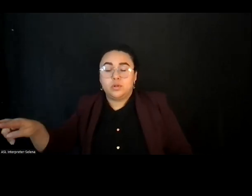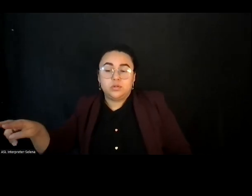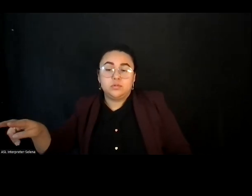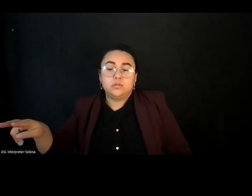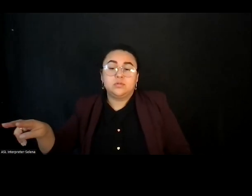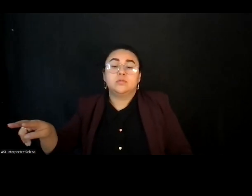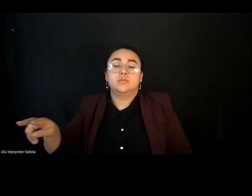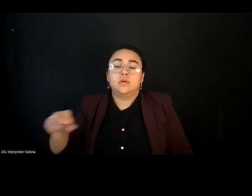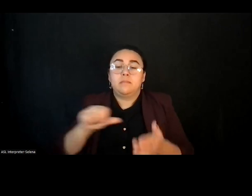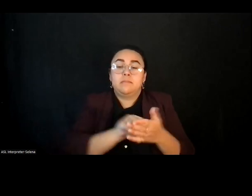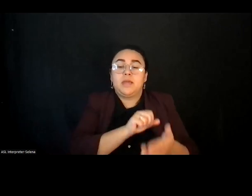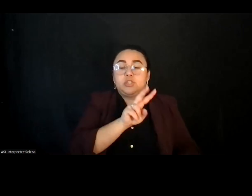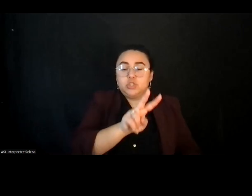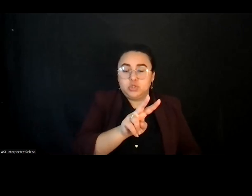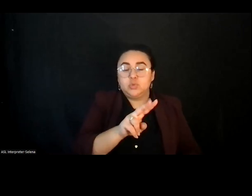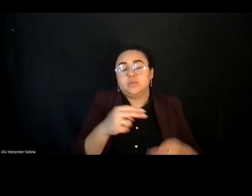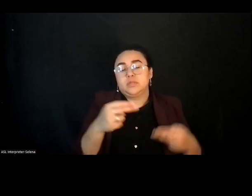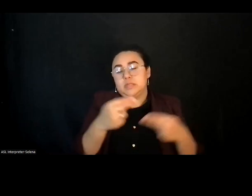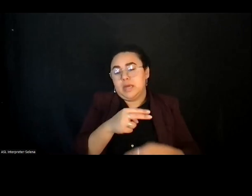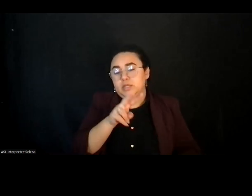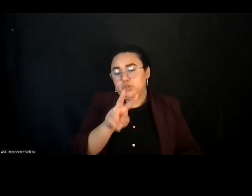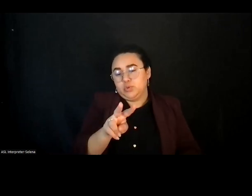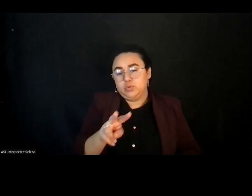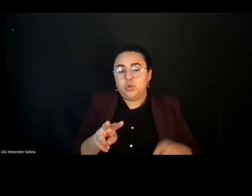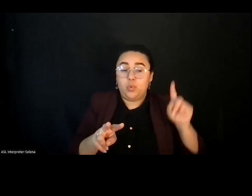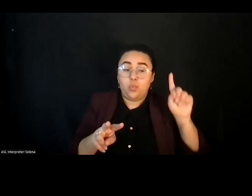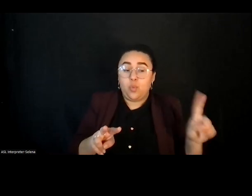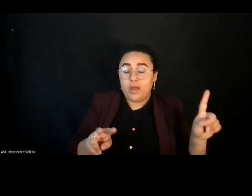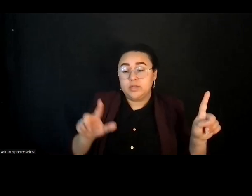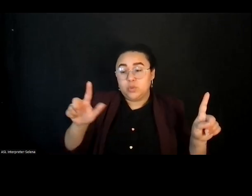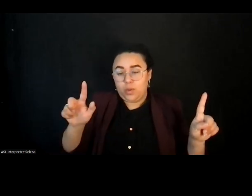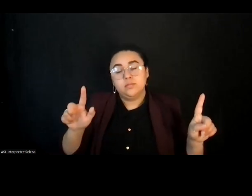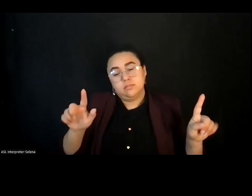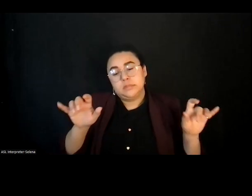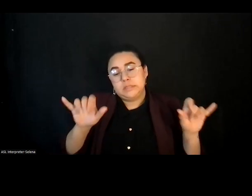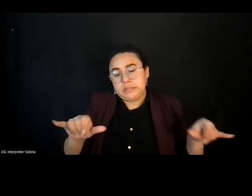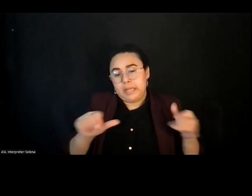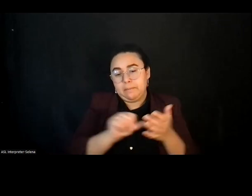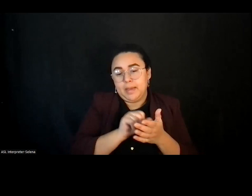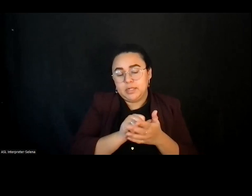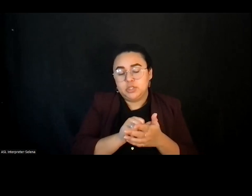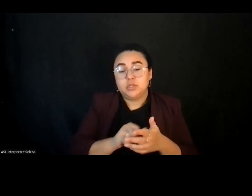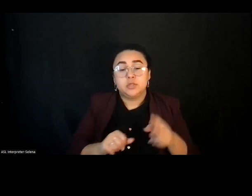And if you have questions, just kind of jump in and ask this where you belong.